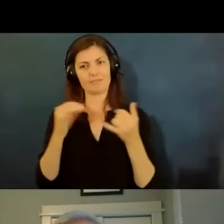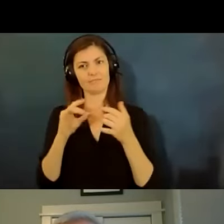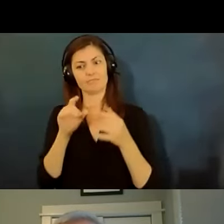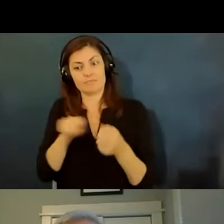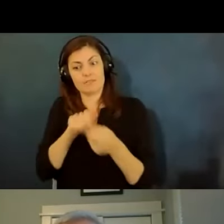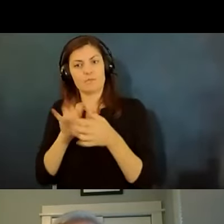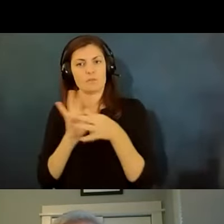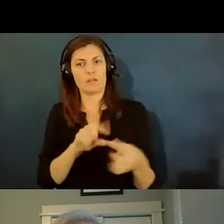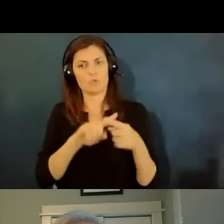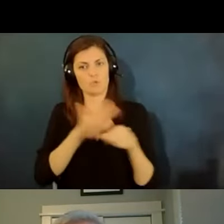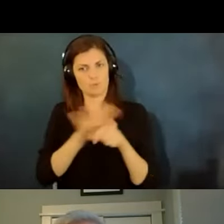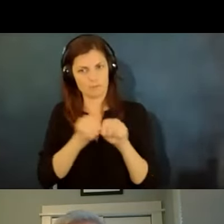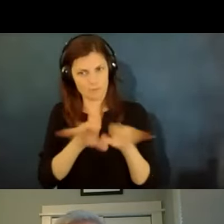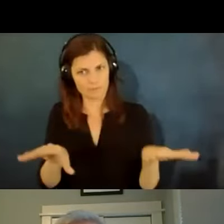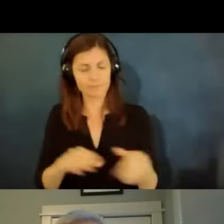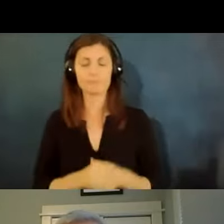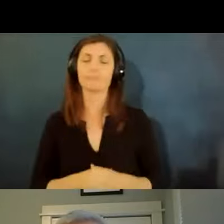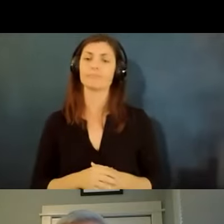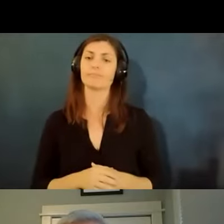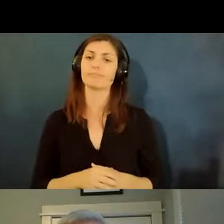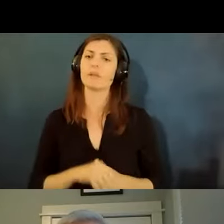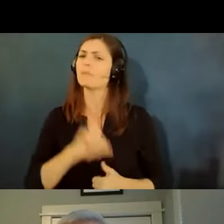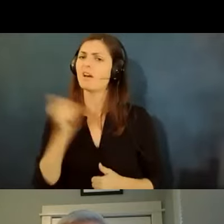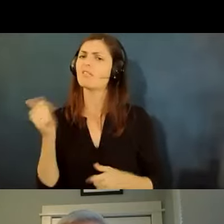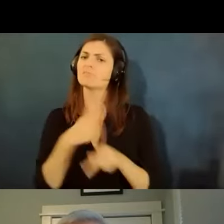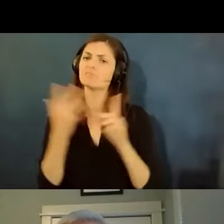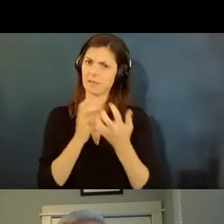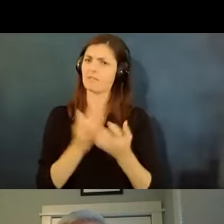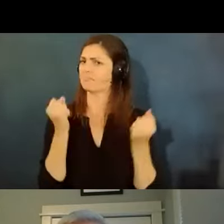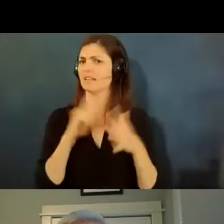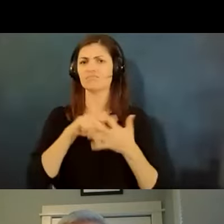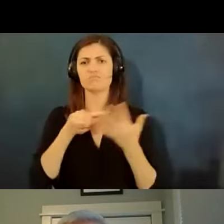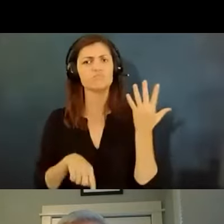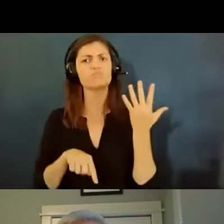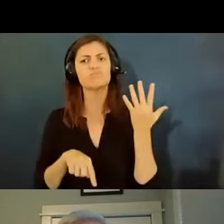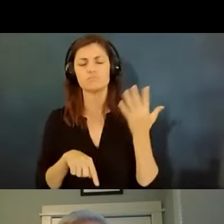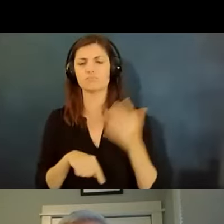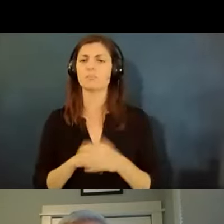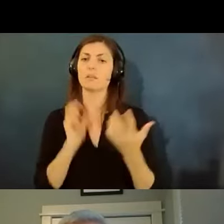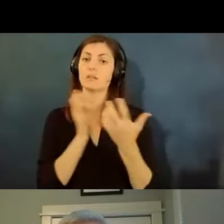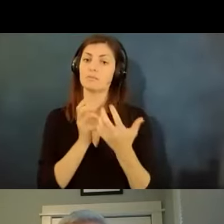but there are lots of other accommodations and accommodations are really a place for all of us